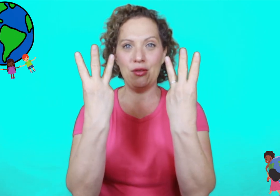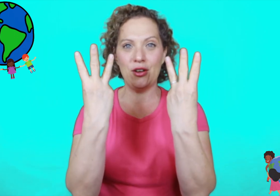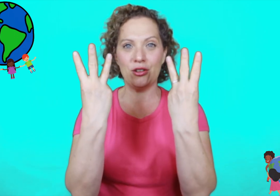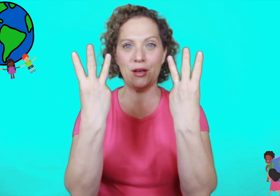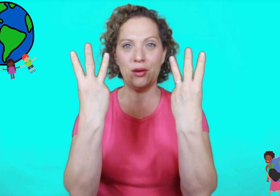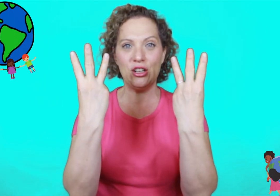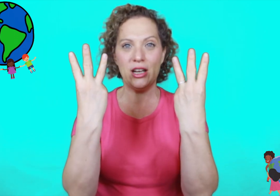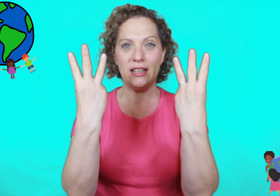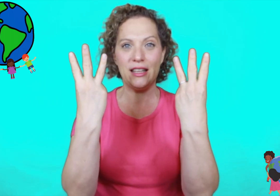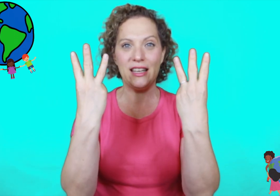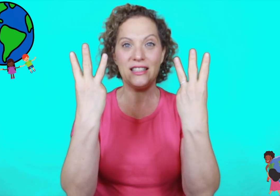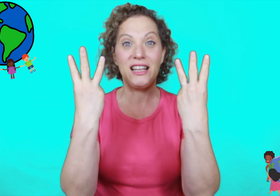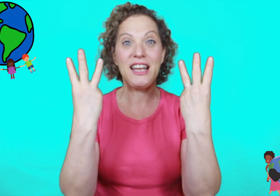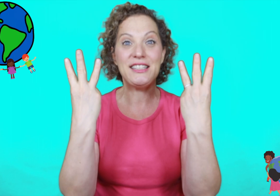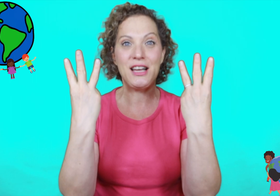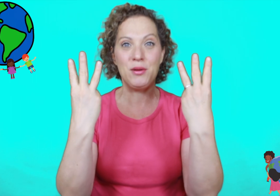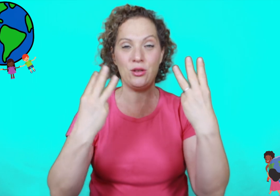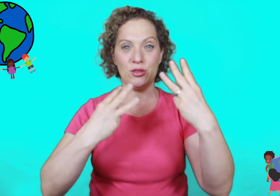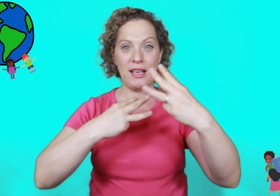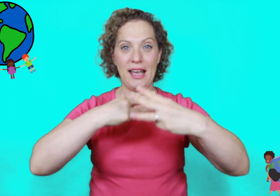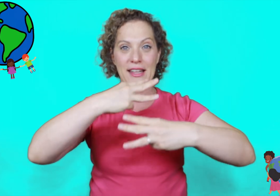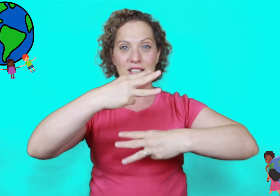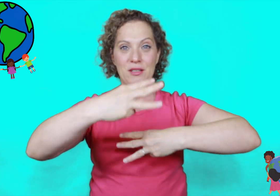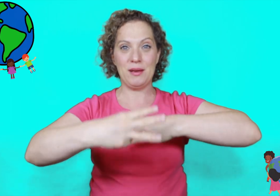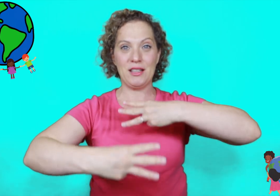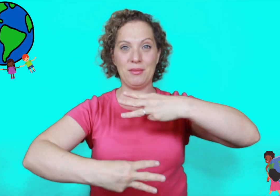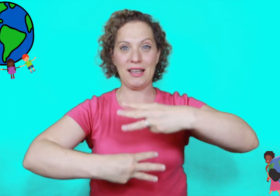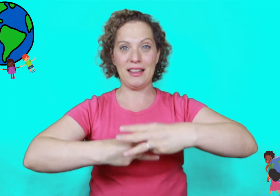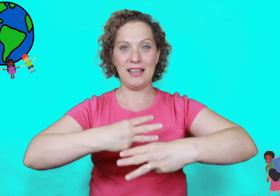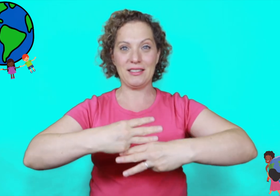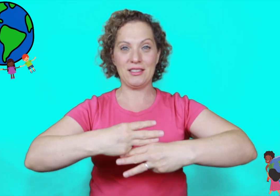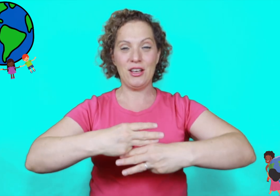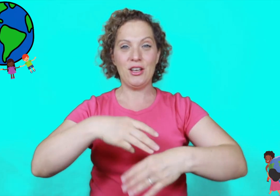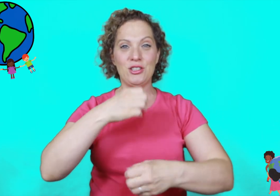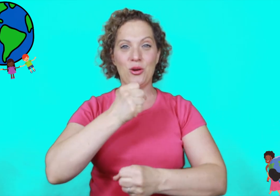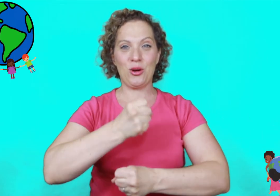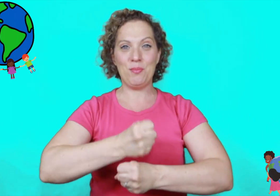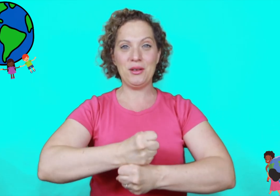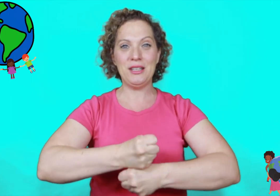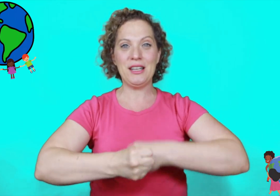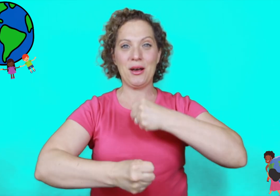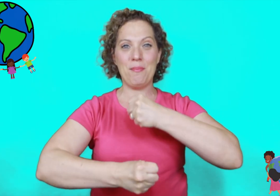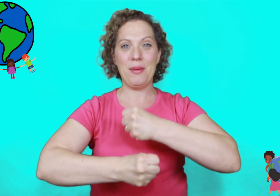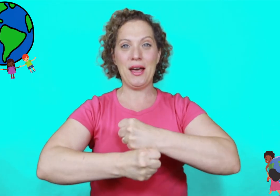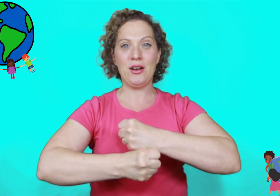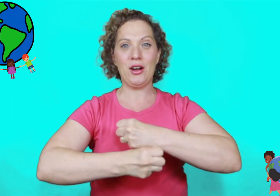fingers up on each hand like this like w's and spin them like this so we're building a better